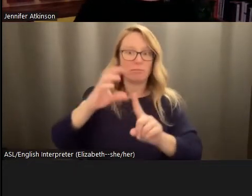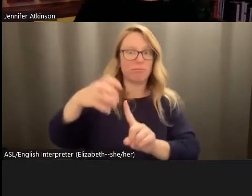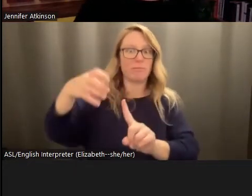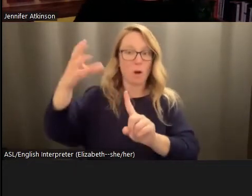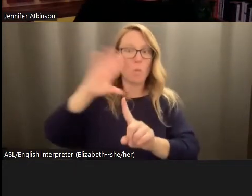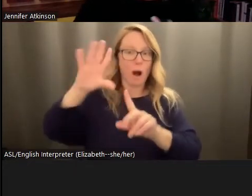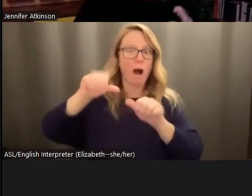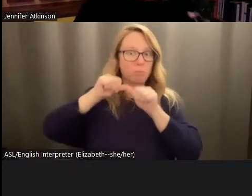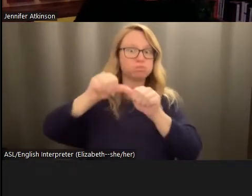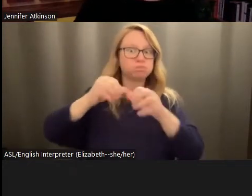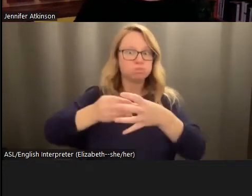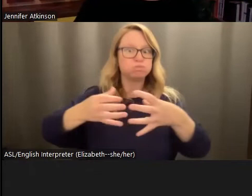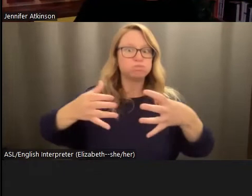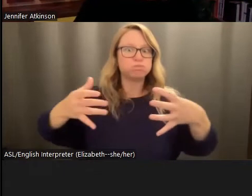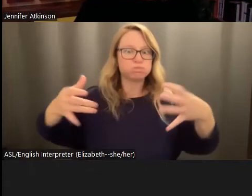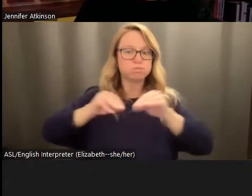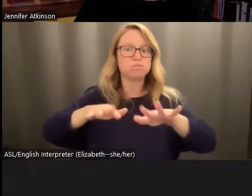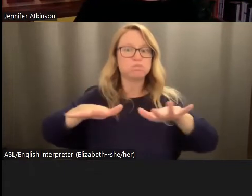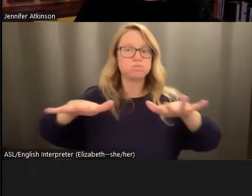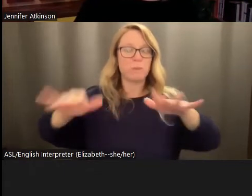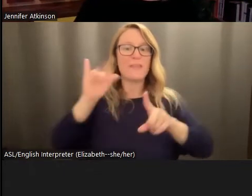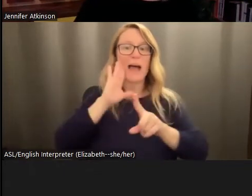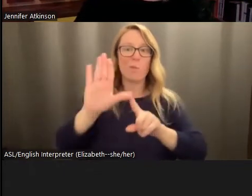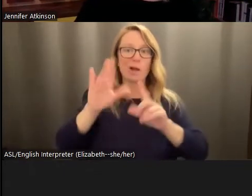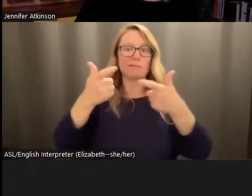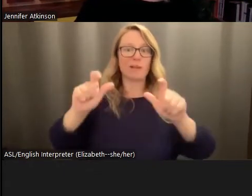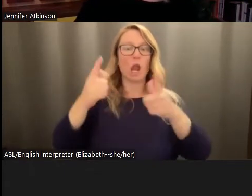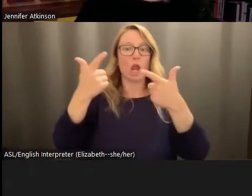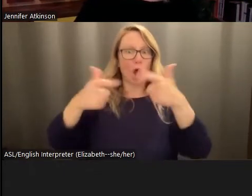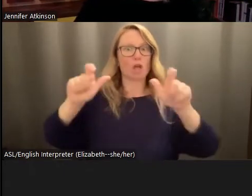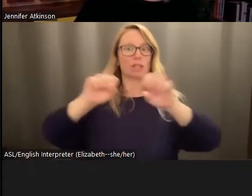and connections to create larger systems, larger complex systems,